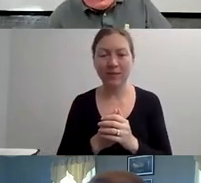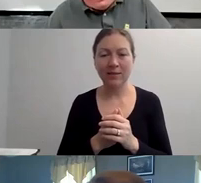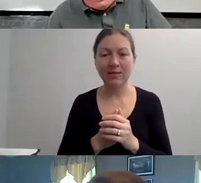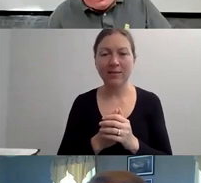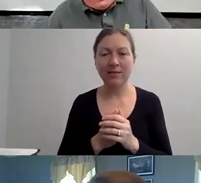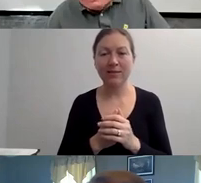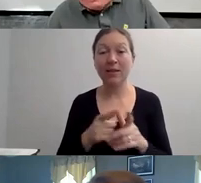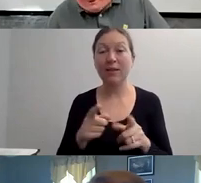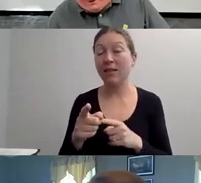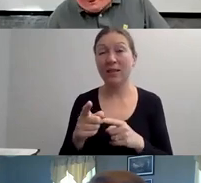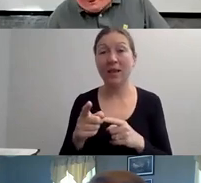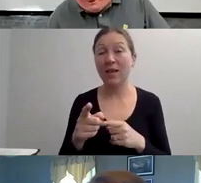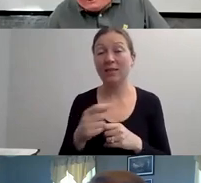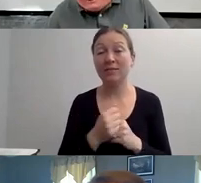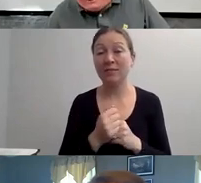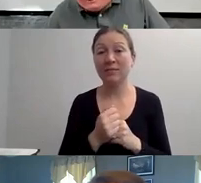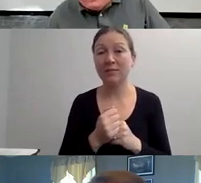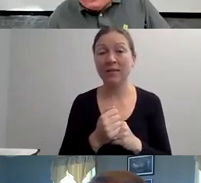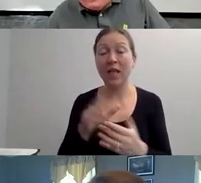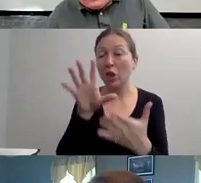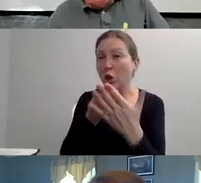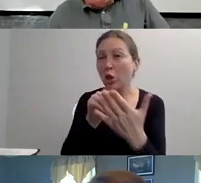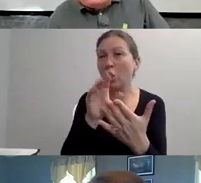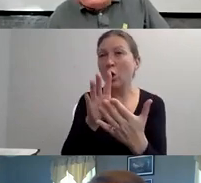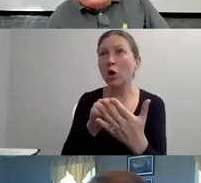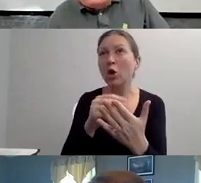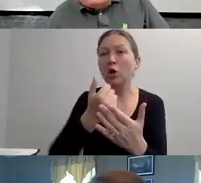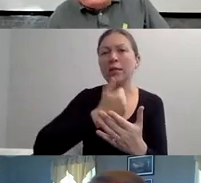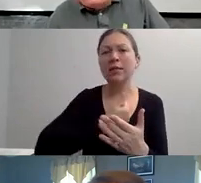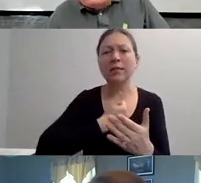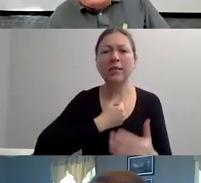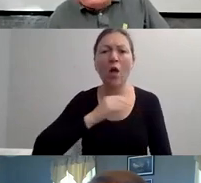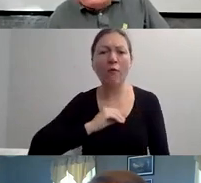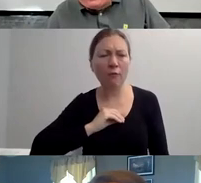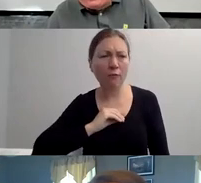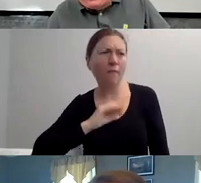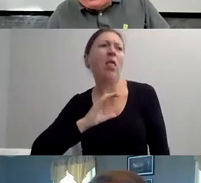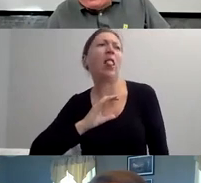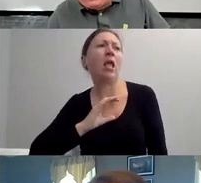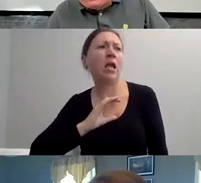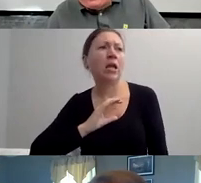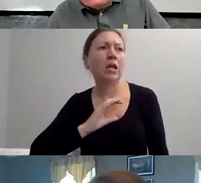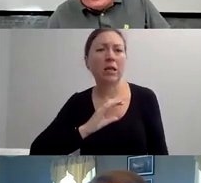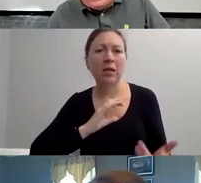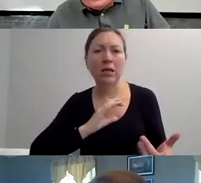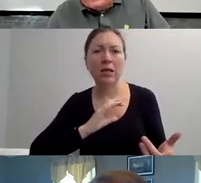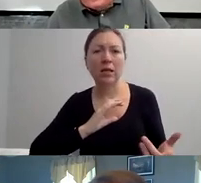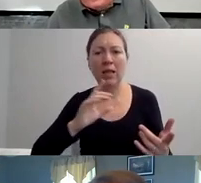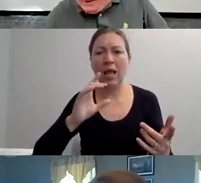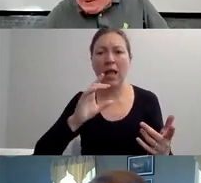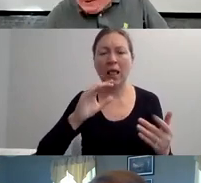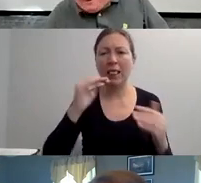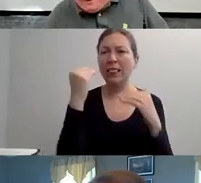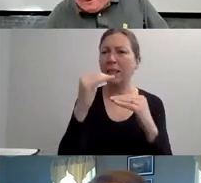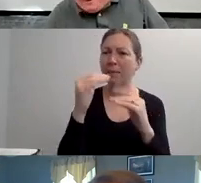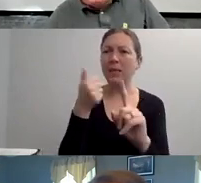AND I'LL JUST GIVE YOU A COUPLE -- A MINUTE JUST TO LOOK AT WHAT HAS BEEN WRITTEN FROM